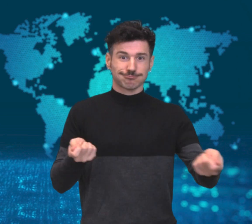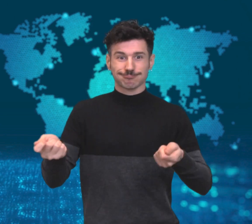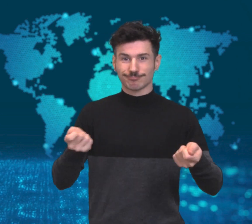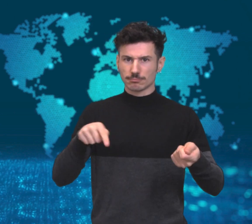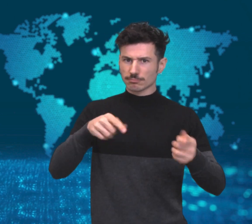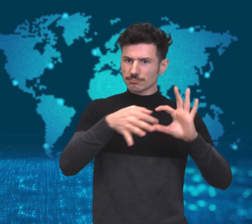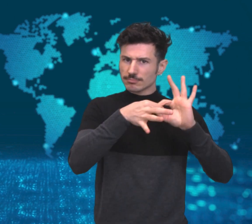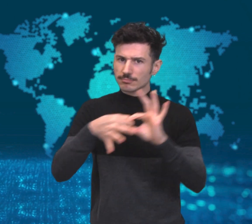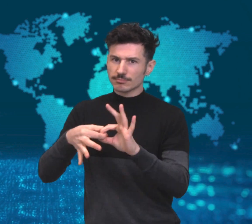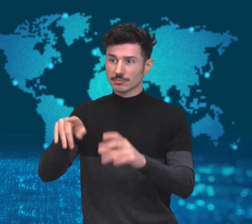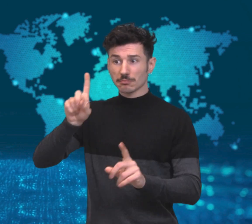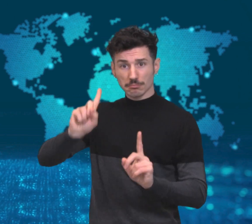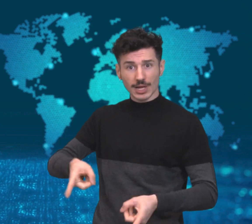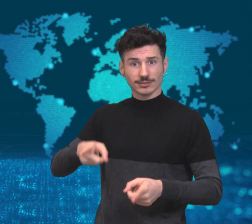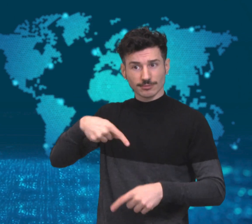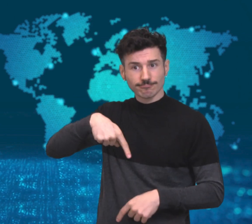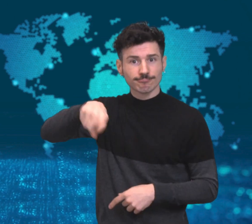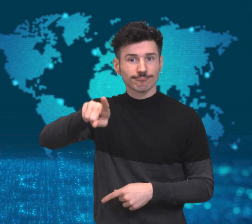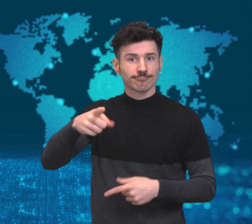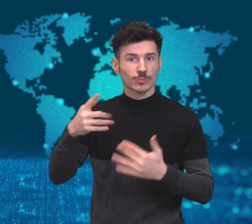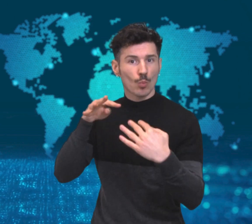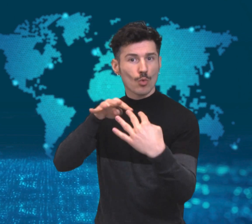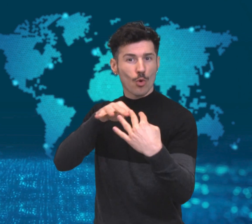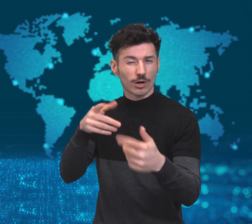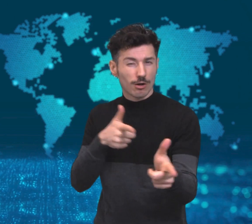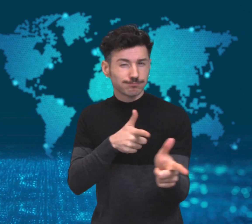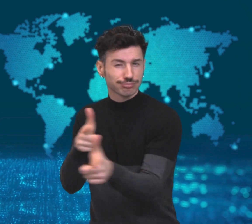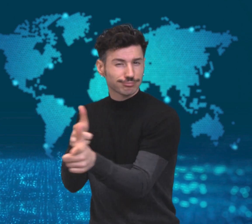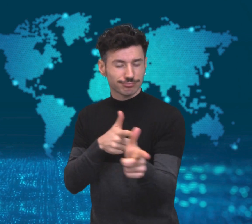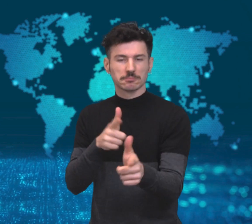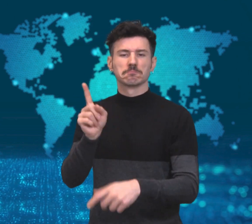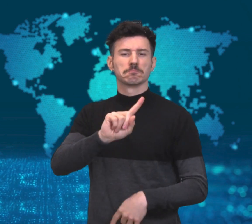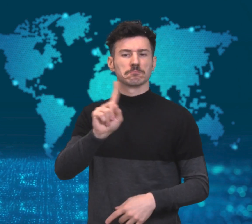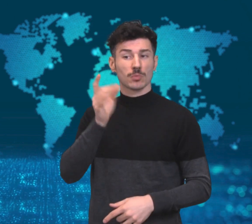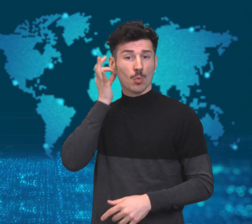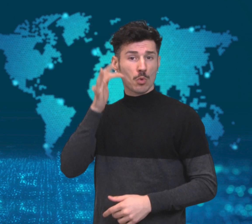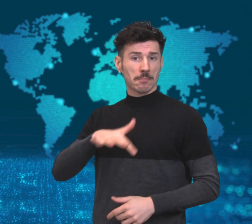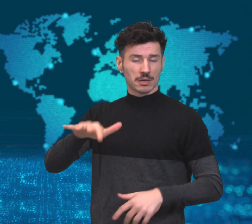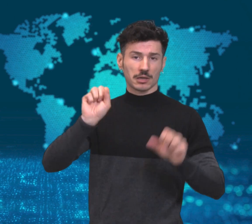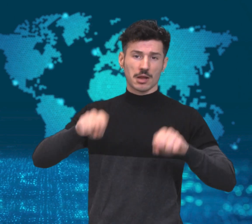entire battalions or head the intelligence department.